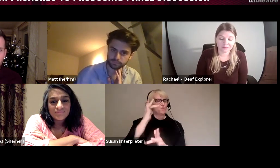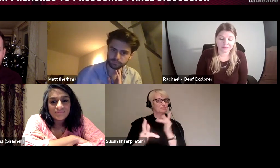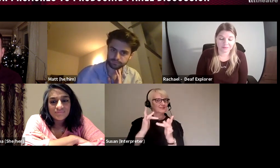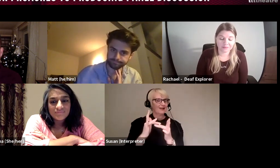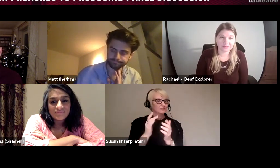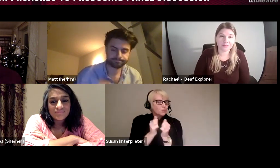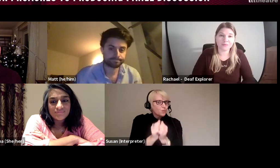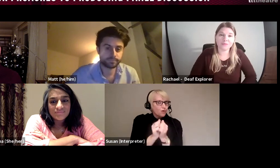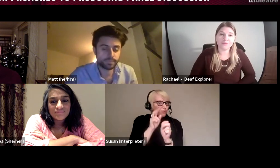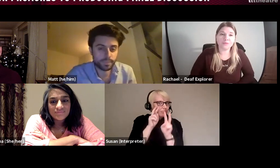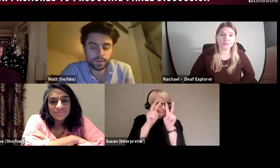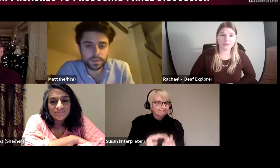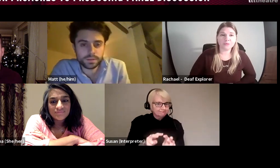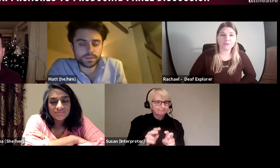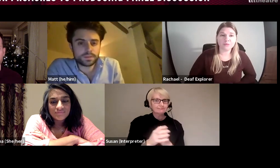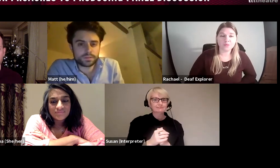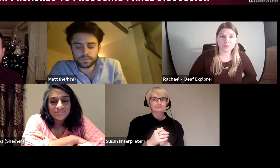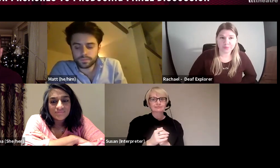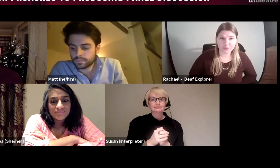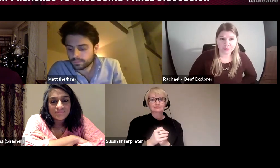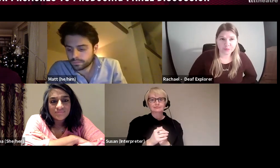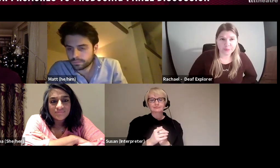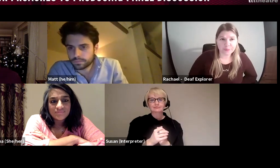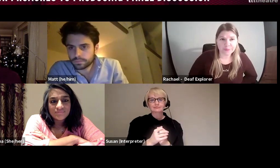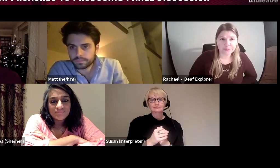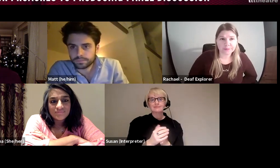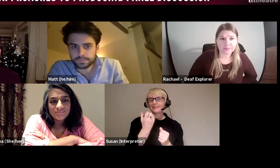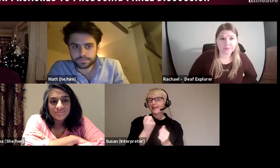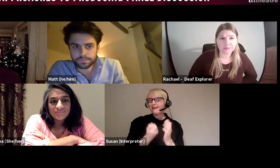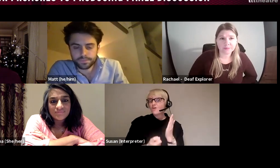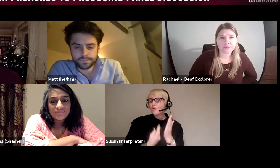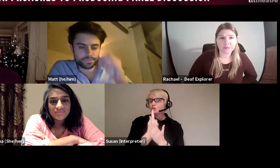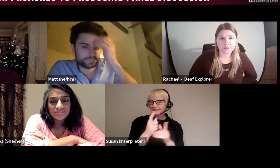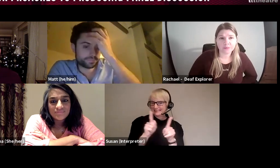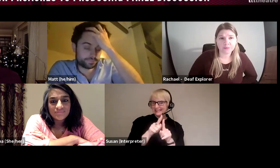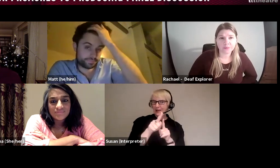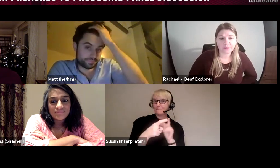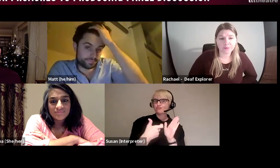And there are opportunities like as Rachael mentioned, and there was a question on this,